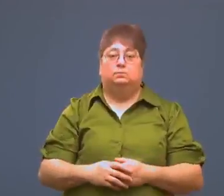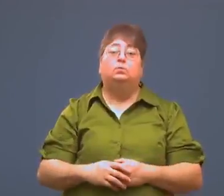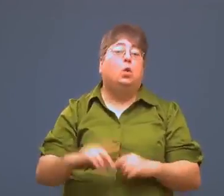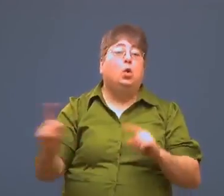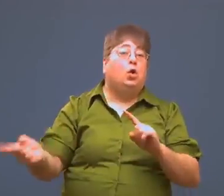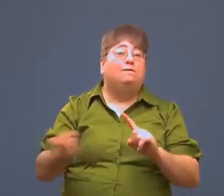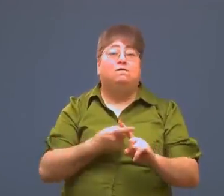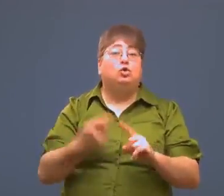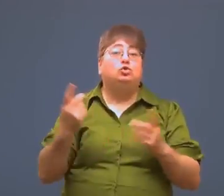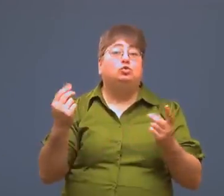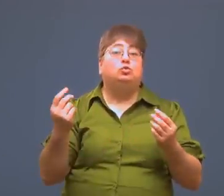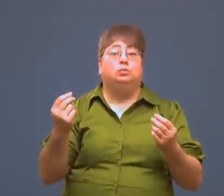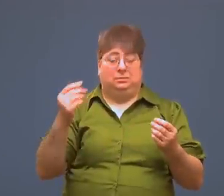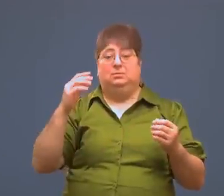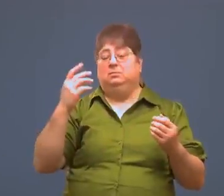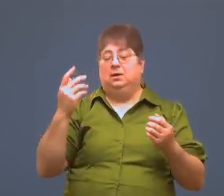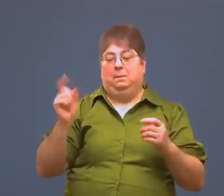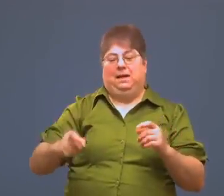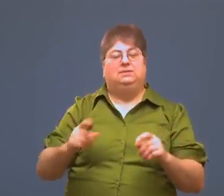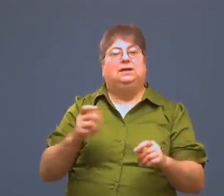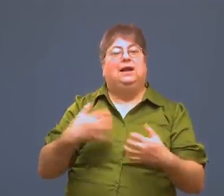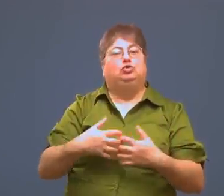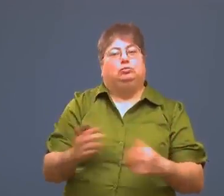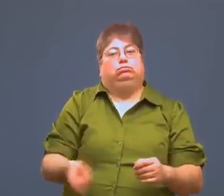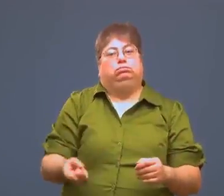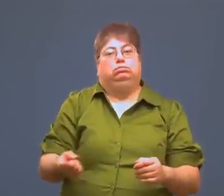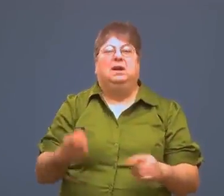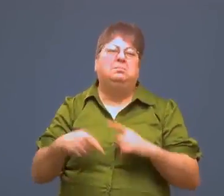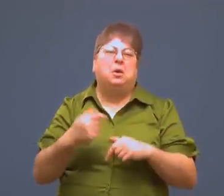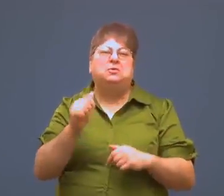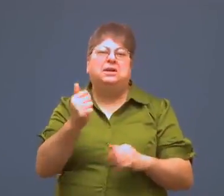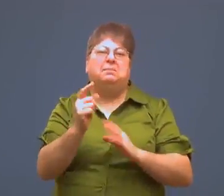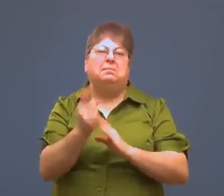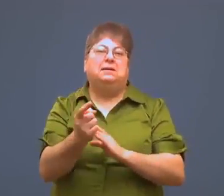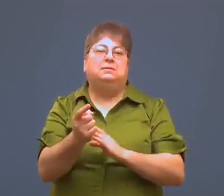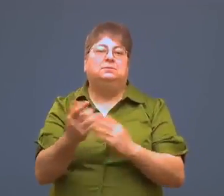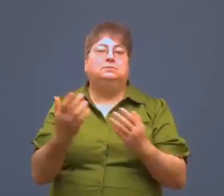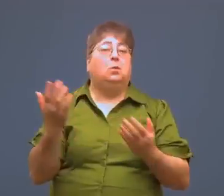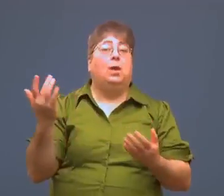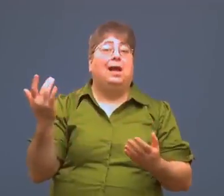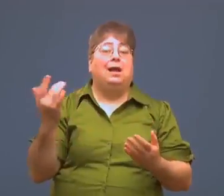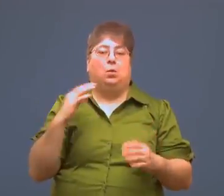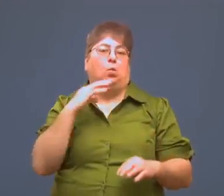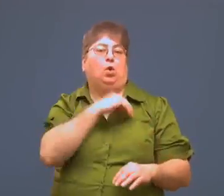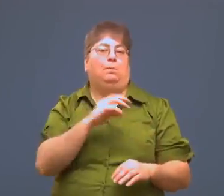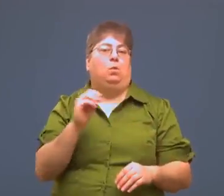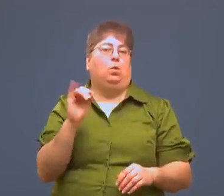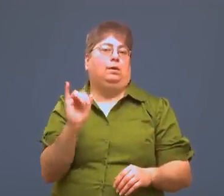The first thing to do is run the engine for about 10 minutes to warm up the oil.